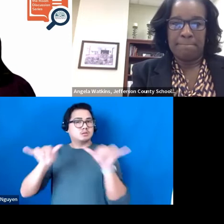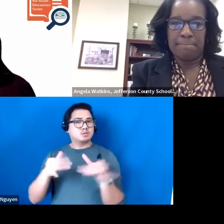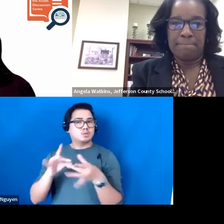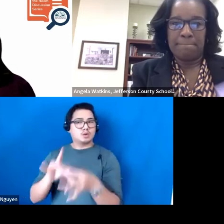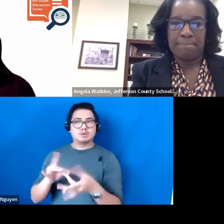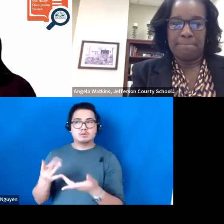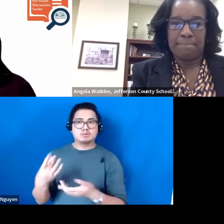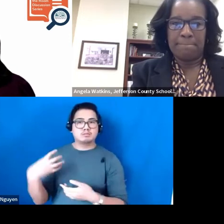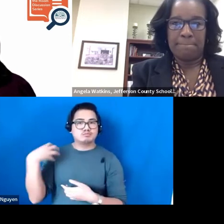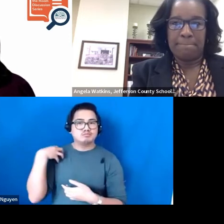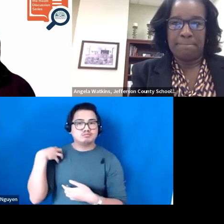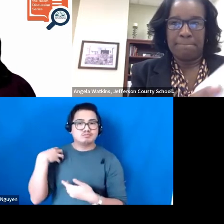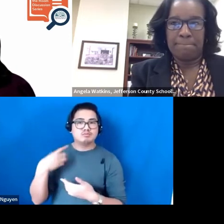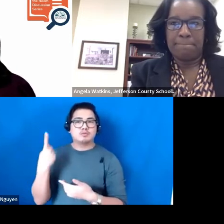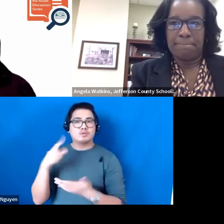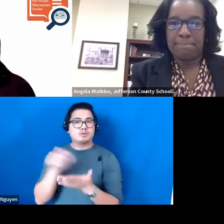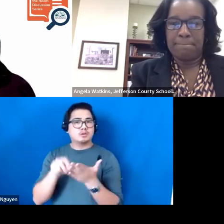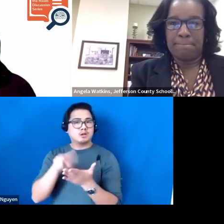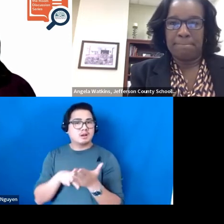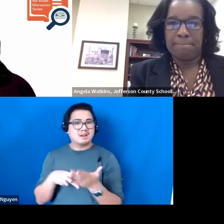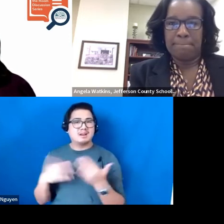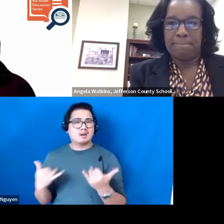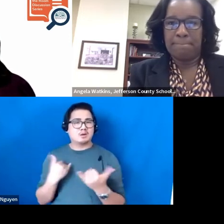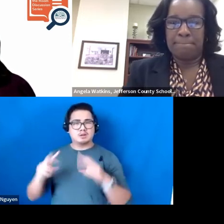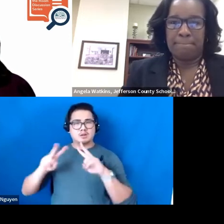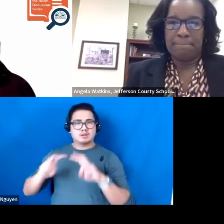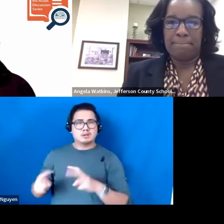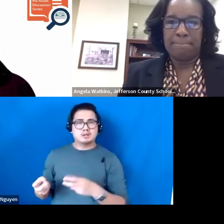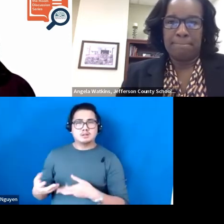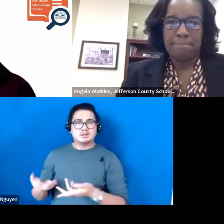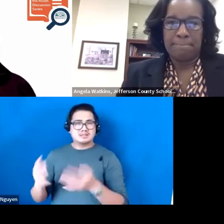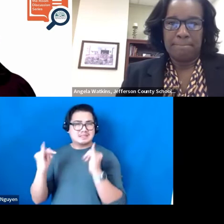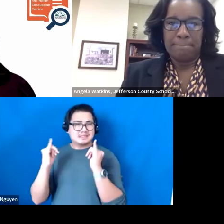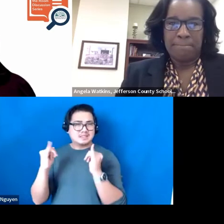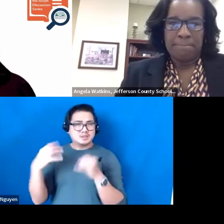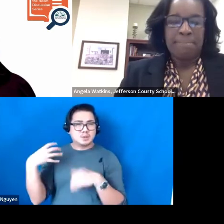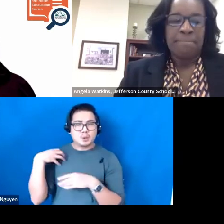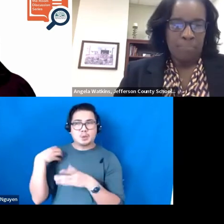Now, I want to unpack what Instructional Coaching in Literacy looks like in action.